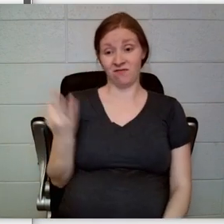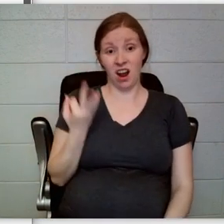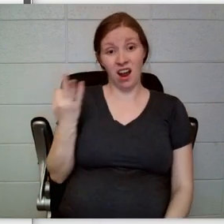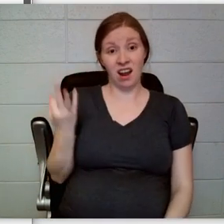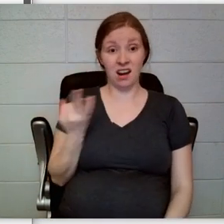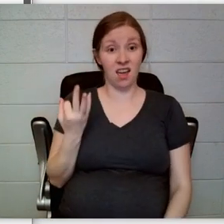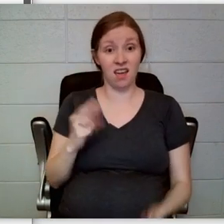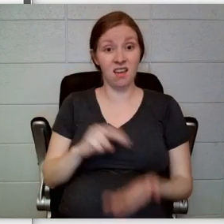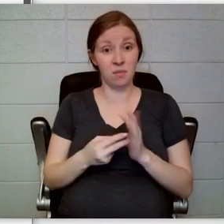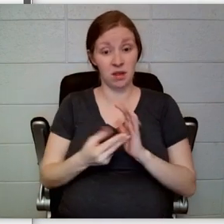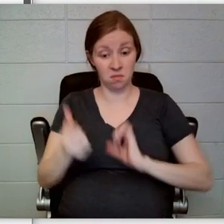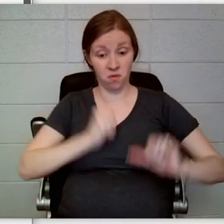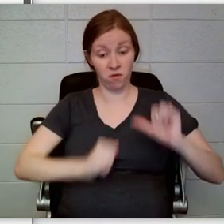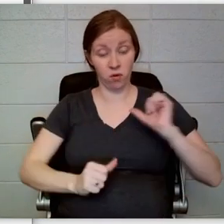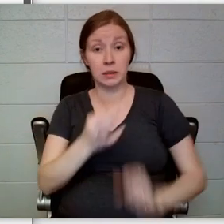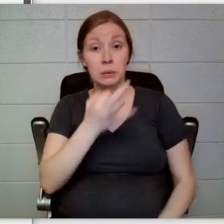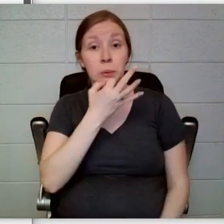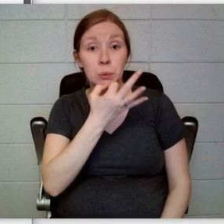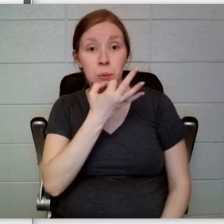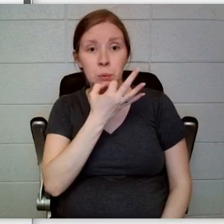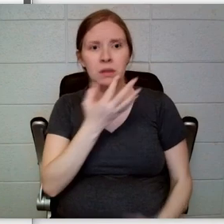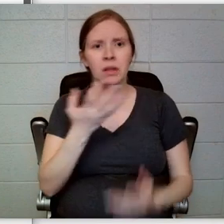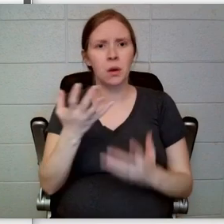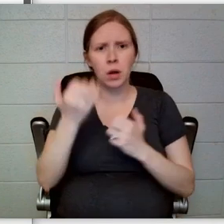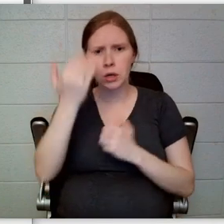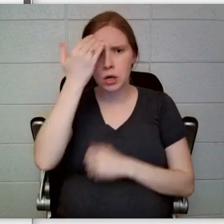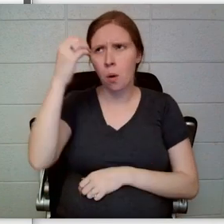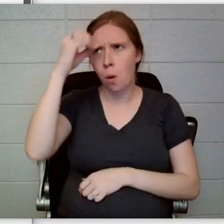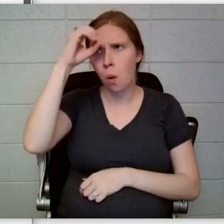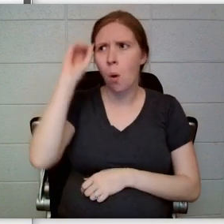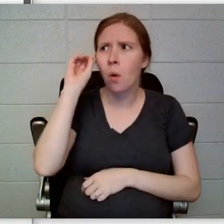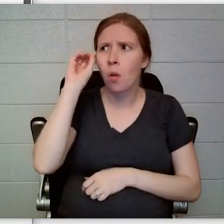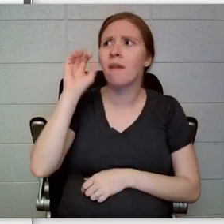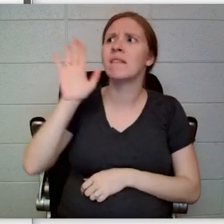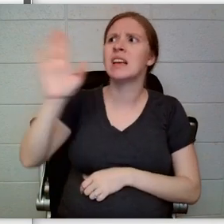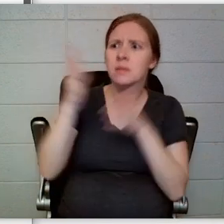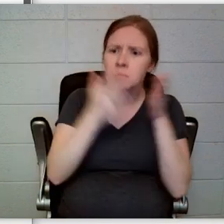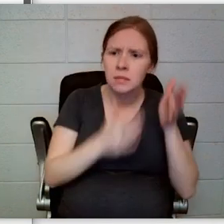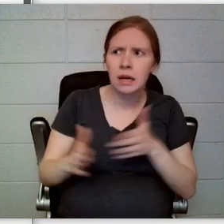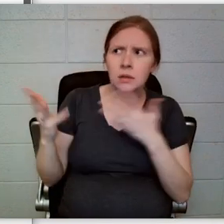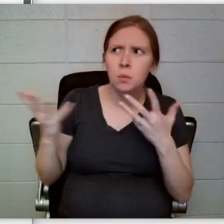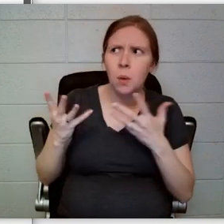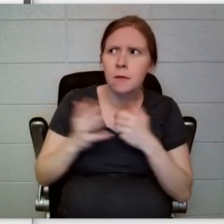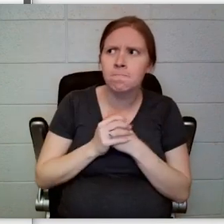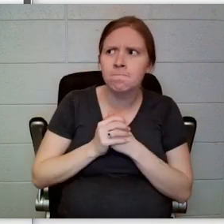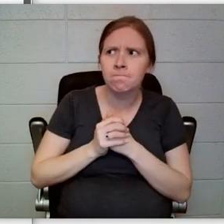wanted to figure out Count Olaf’s plan as quickly as possible.